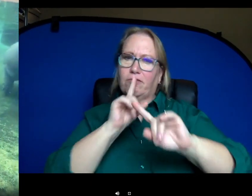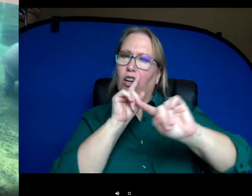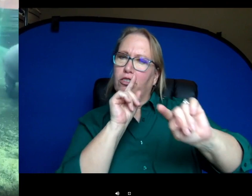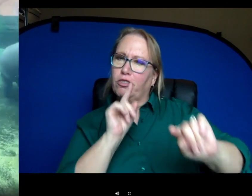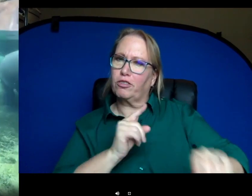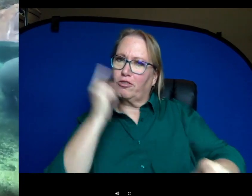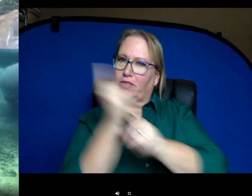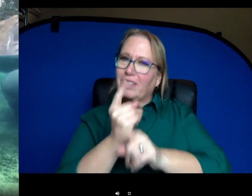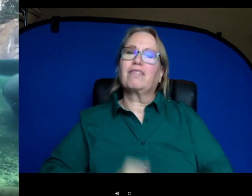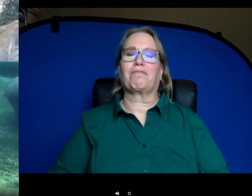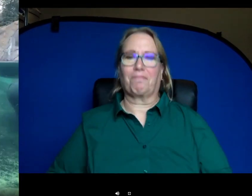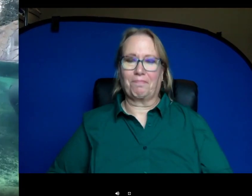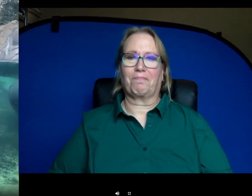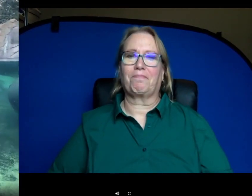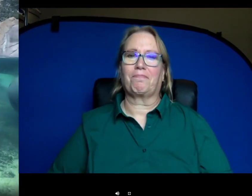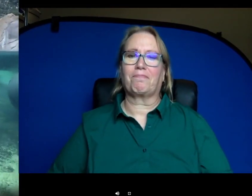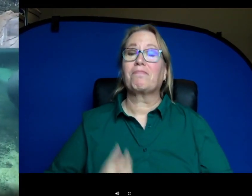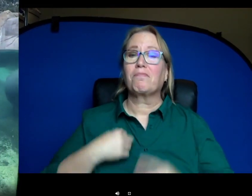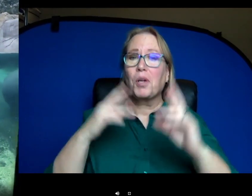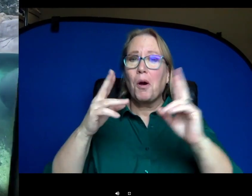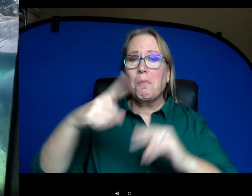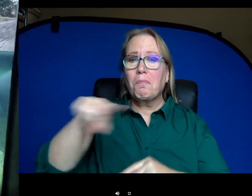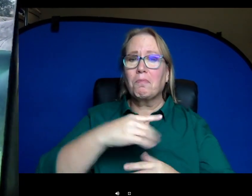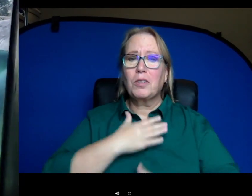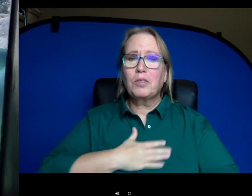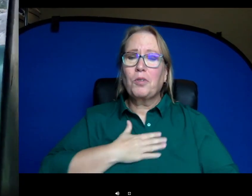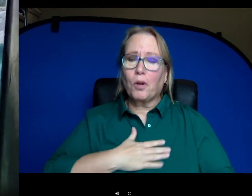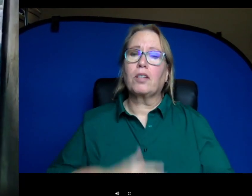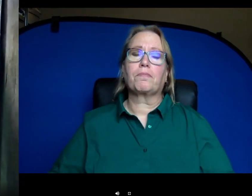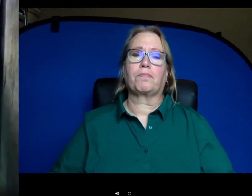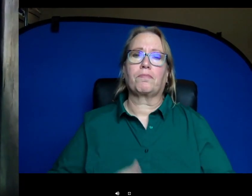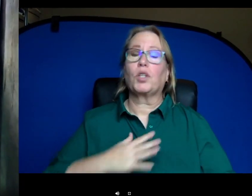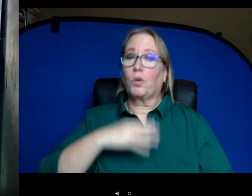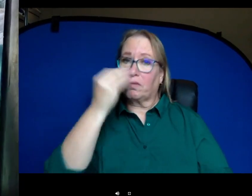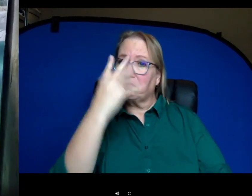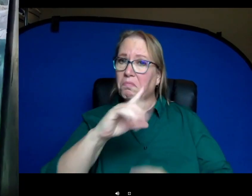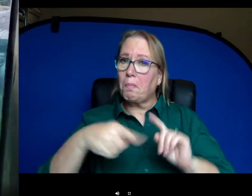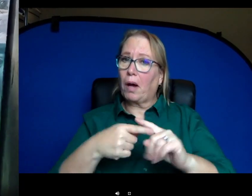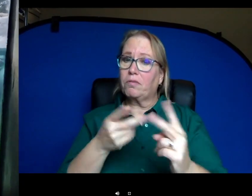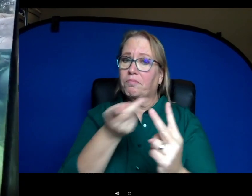right. So we hope you enjoy and um we'll ll tell you a little bit about our hippos.